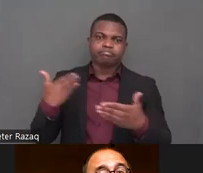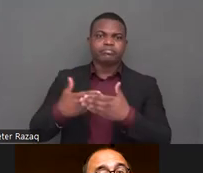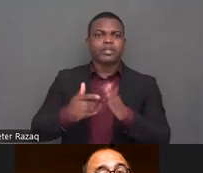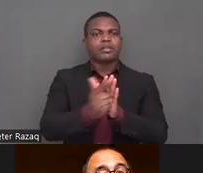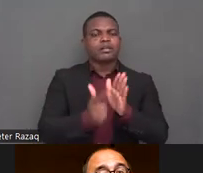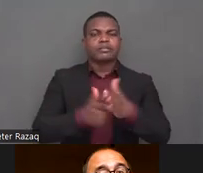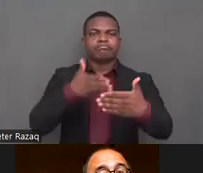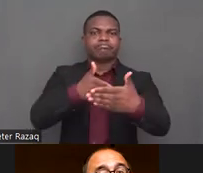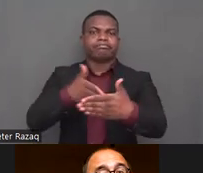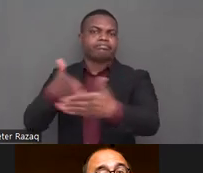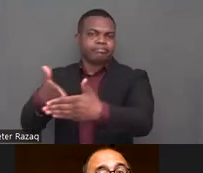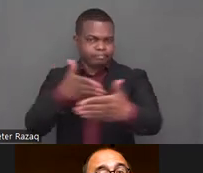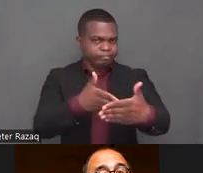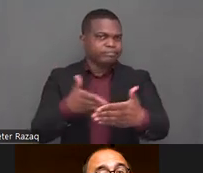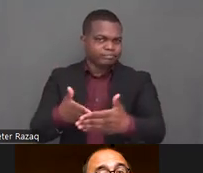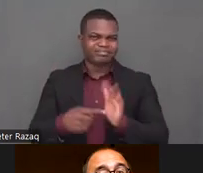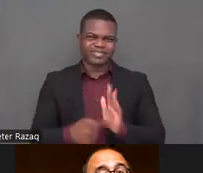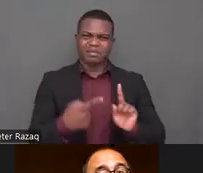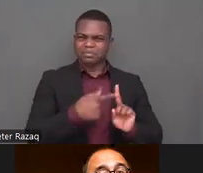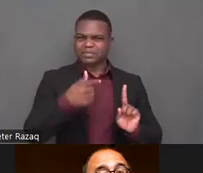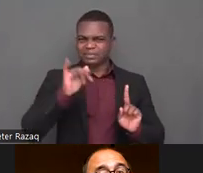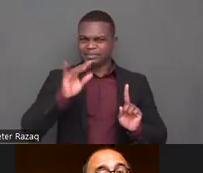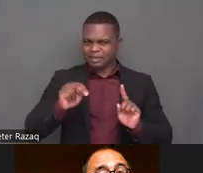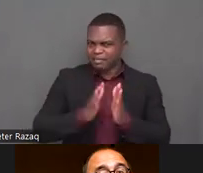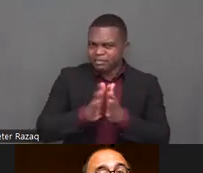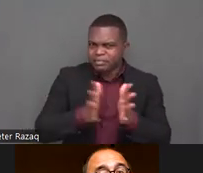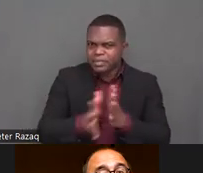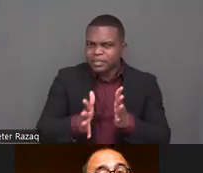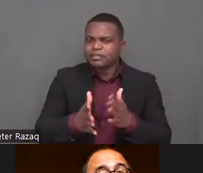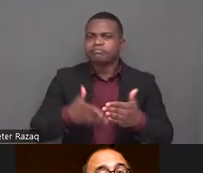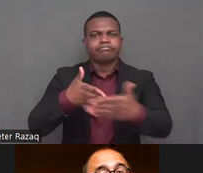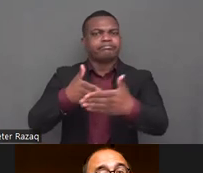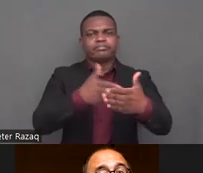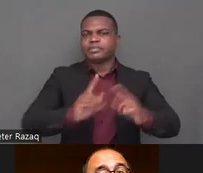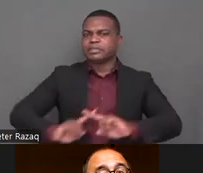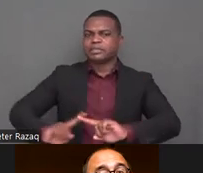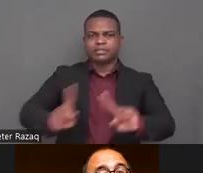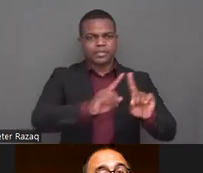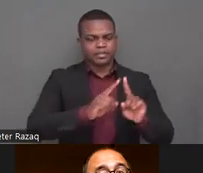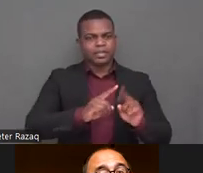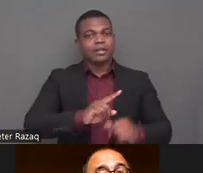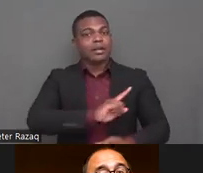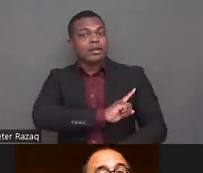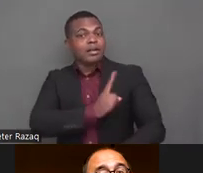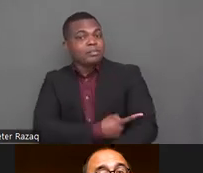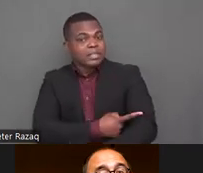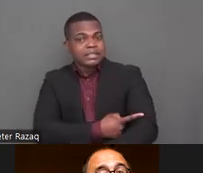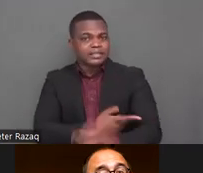barriers are removed a community life for persons with disabilities and other vulnerable groups